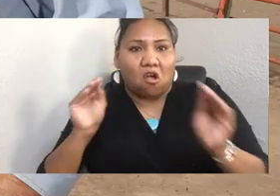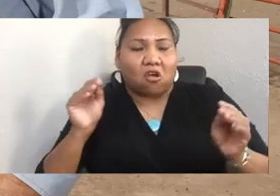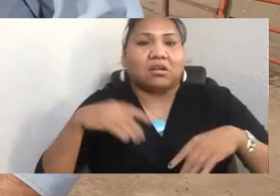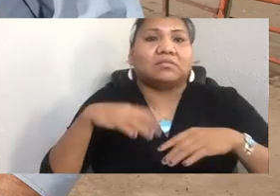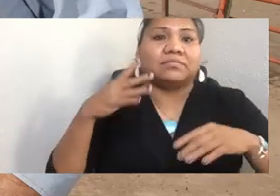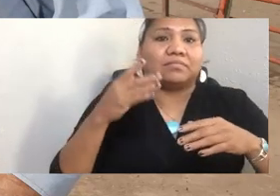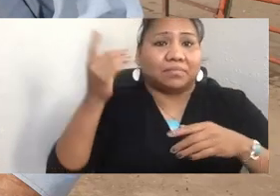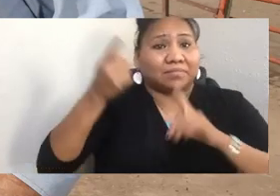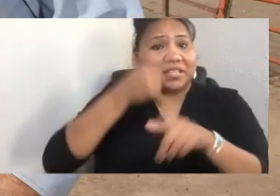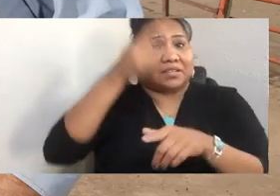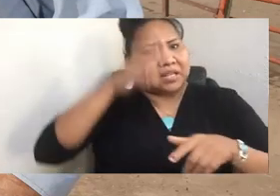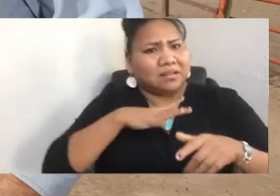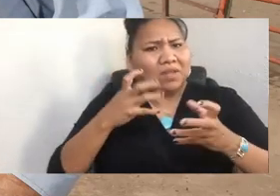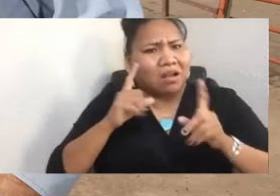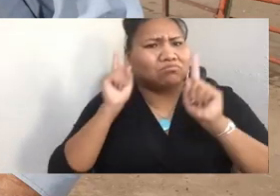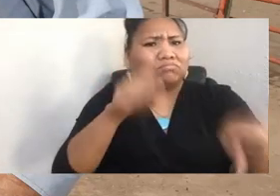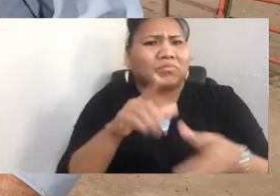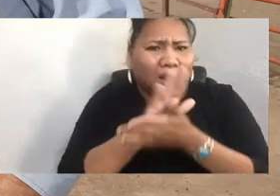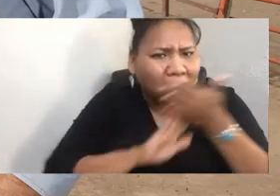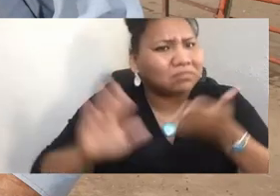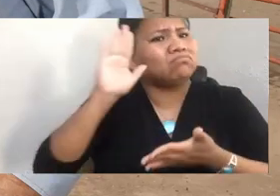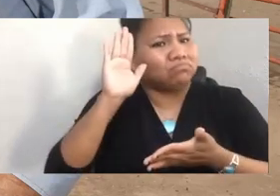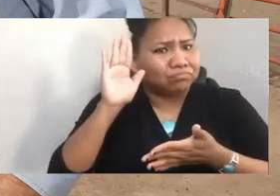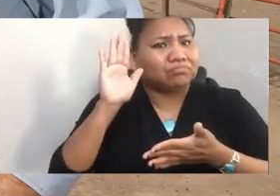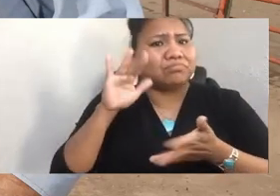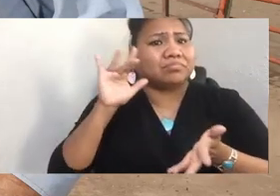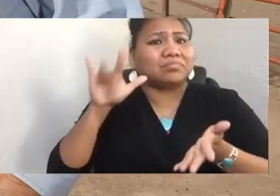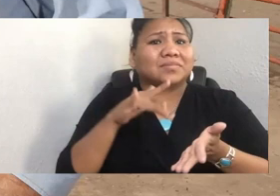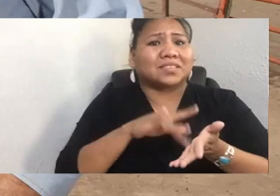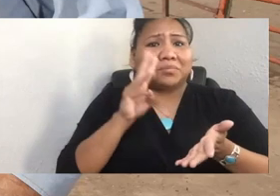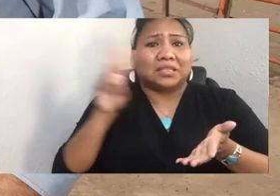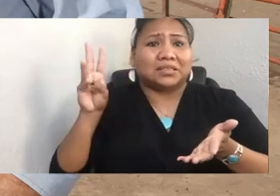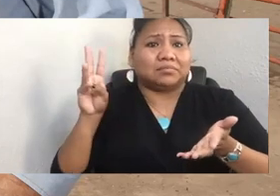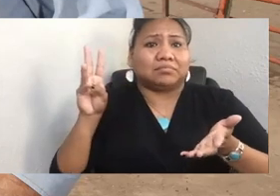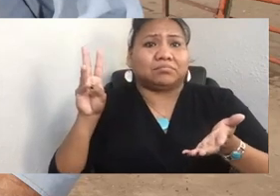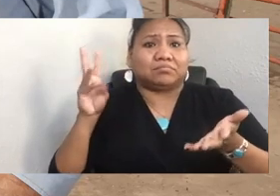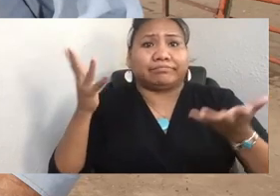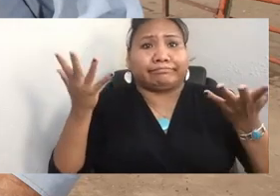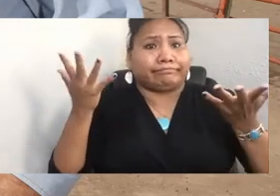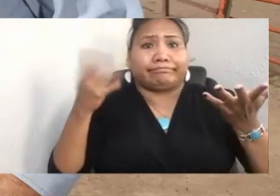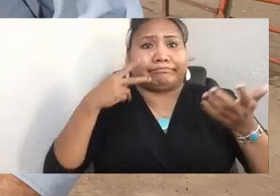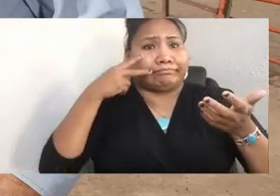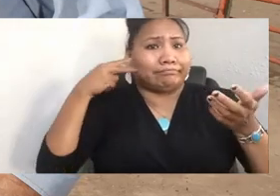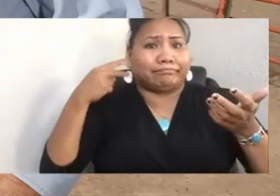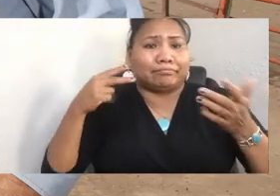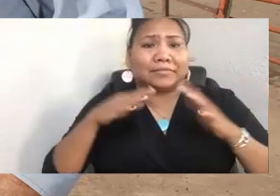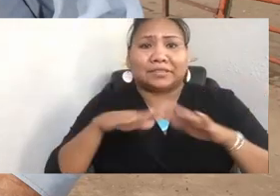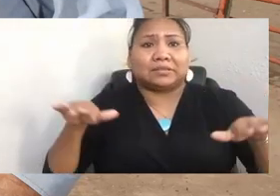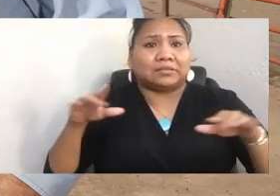it wasn't integrated yet, and Native people weren't allowed to go to school there. And he had heard that there was an Indian College in Phoenix.